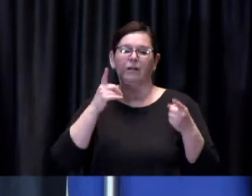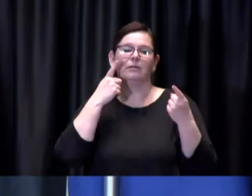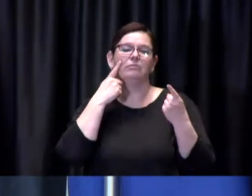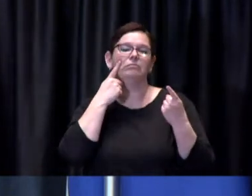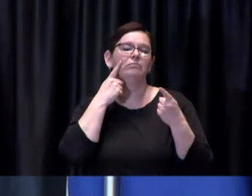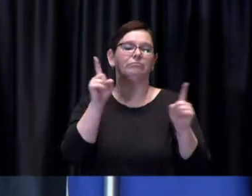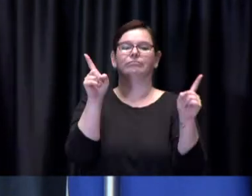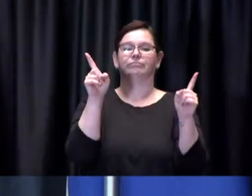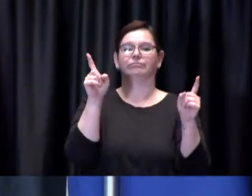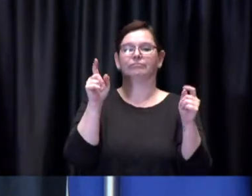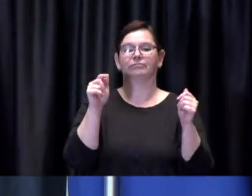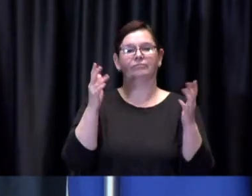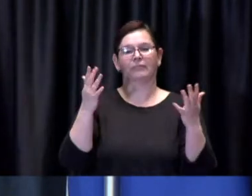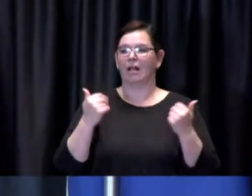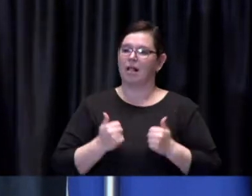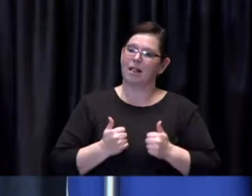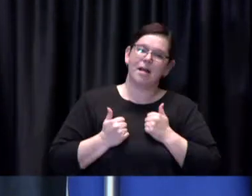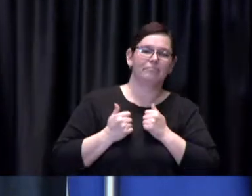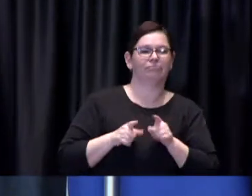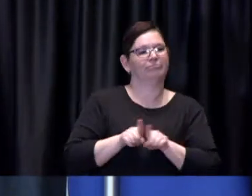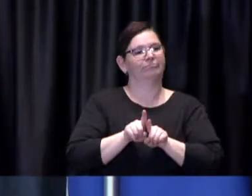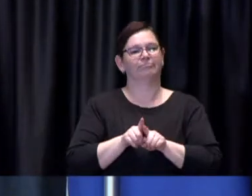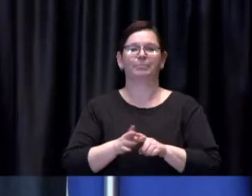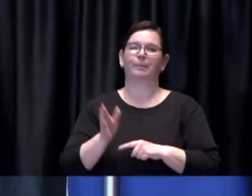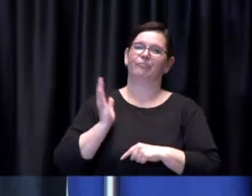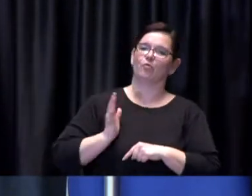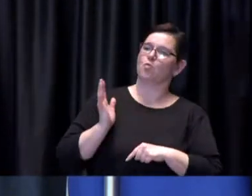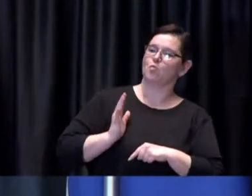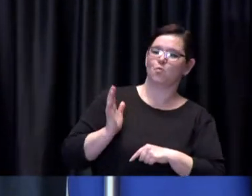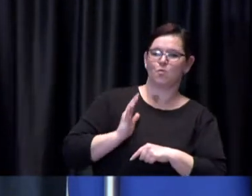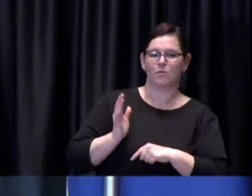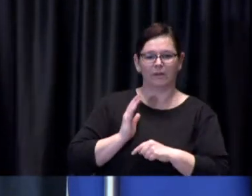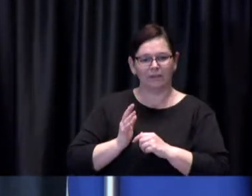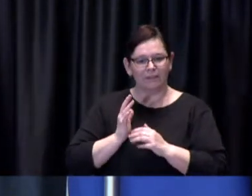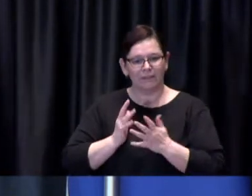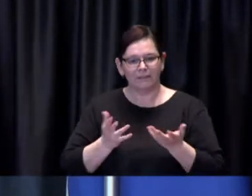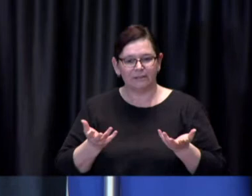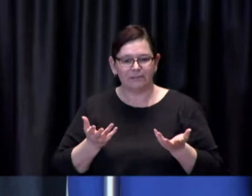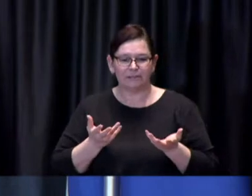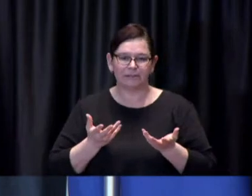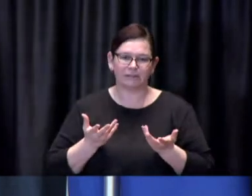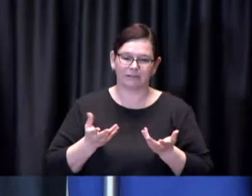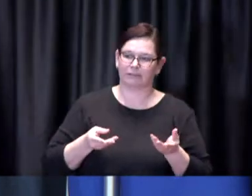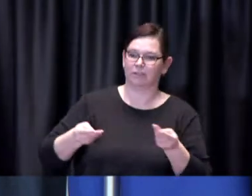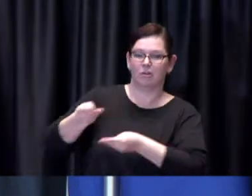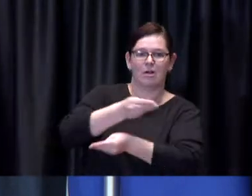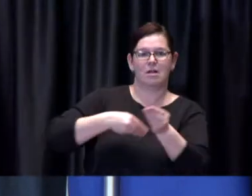it used to be if we're able to keep transmission down to the greatest extent possible so really